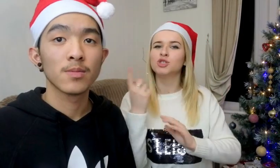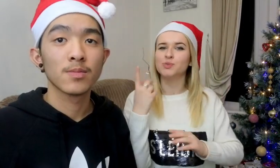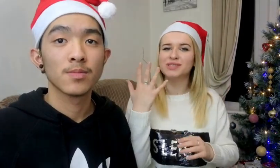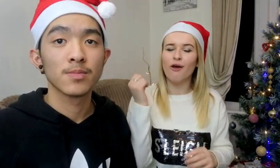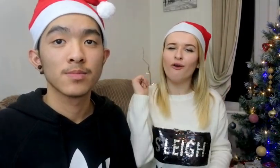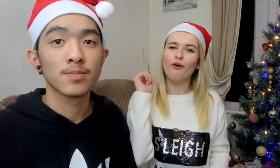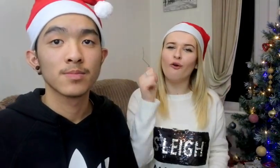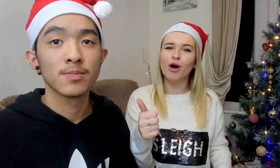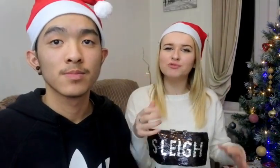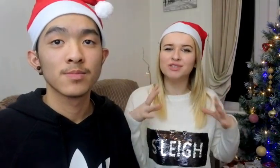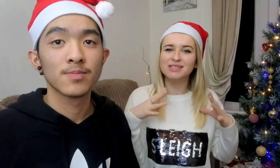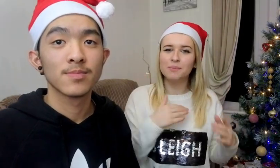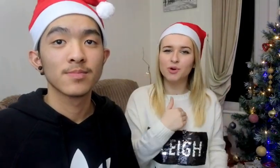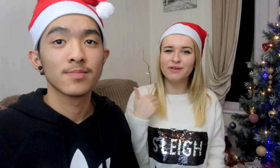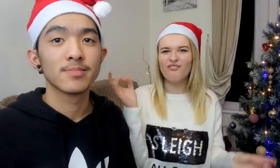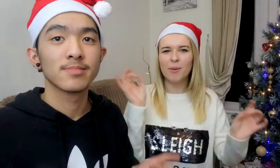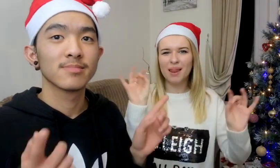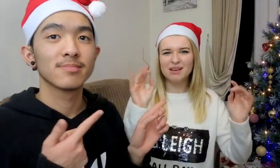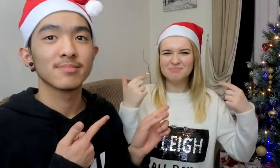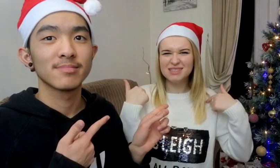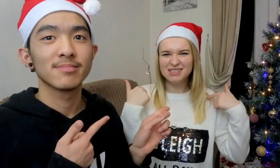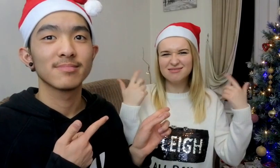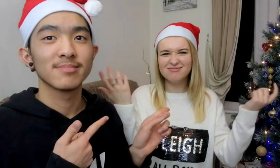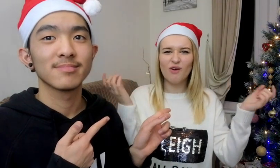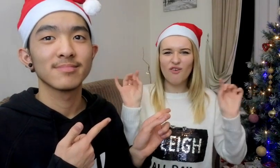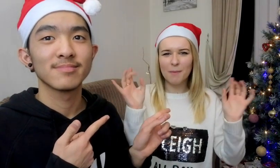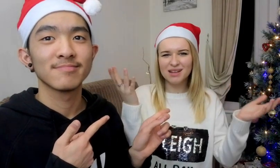Who take long to get ready in the morning? Obviously me!